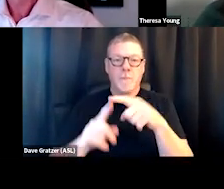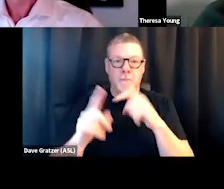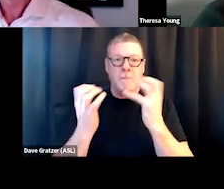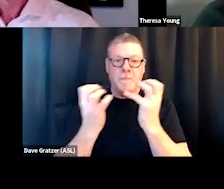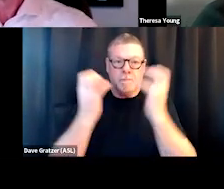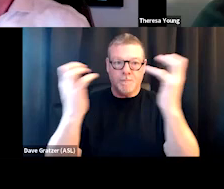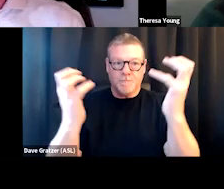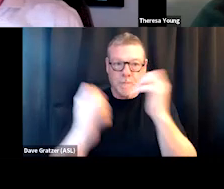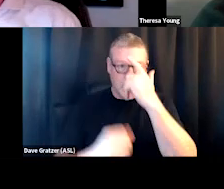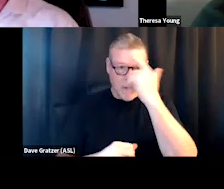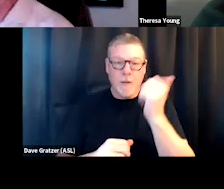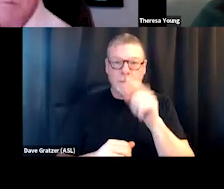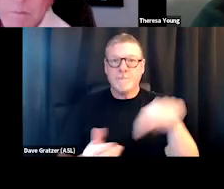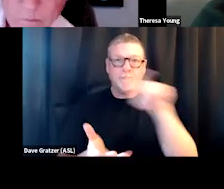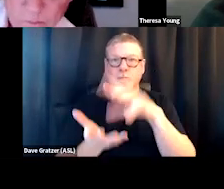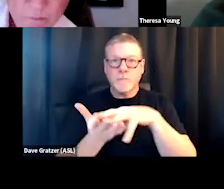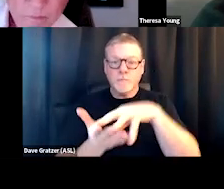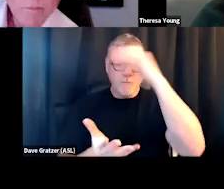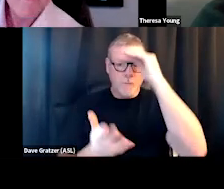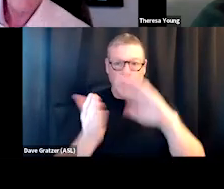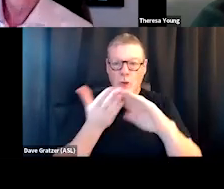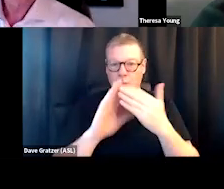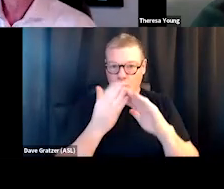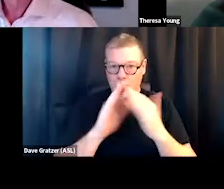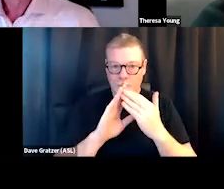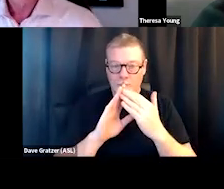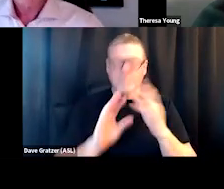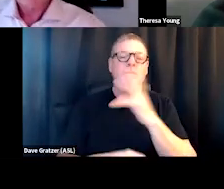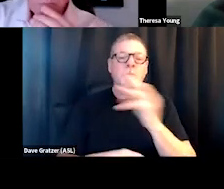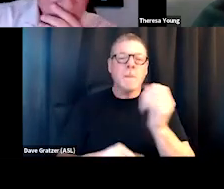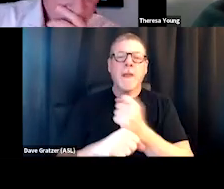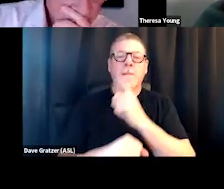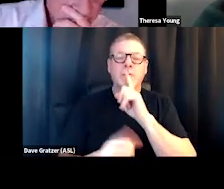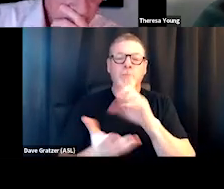just because this is your learning community and I want to make sure you get everything you want out of it.